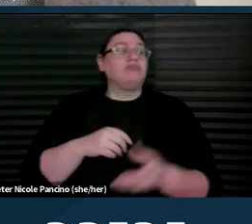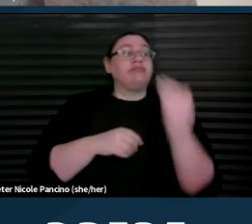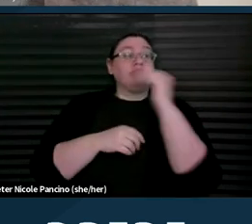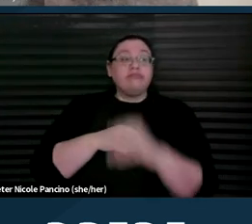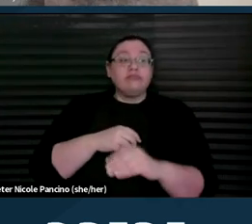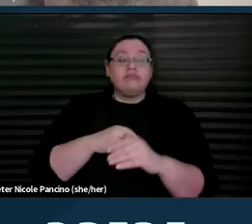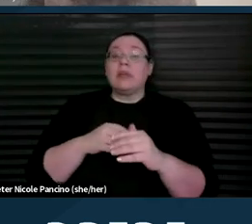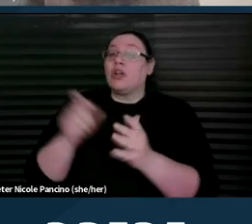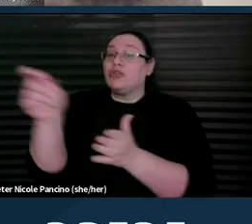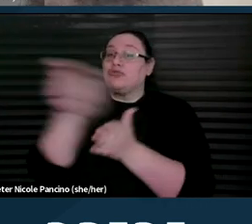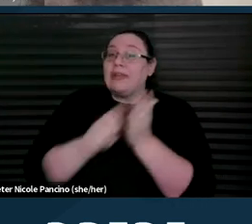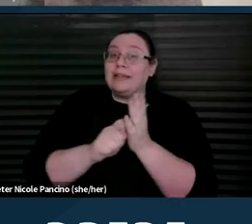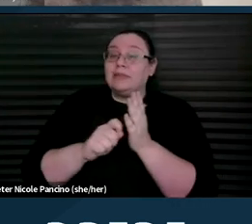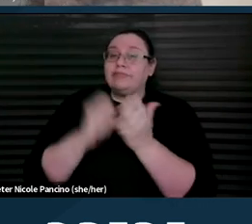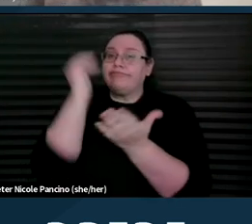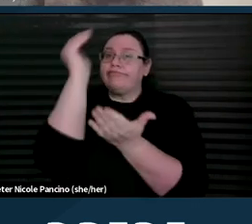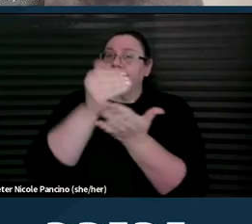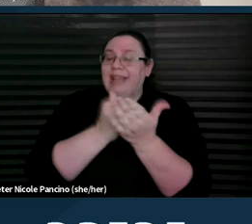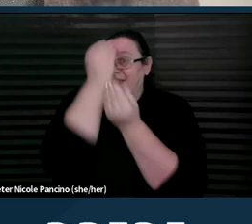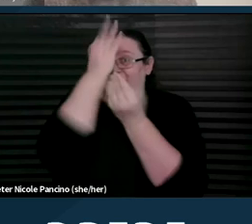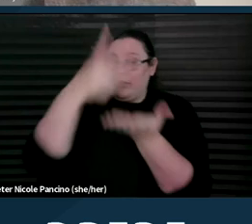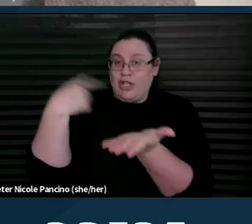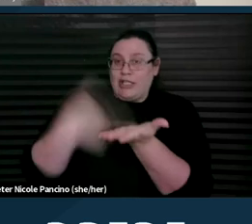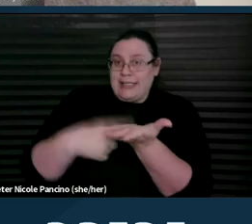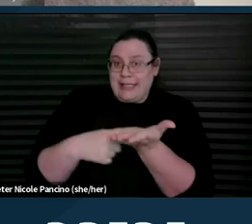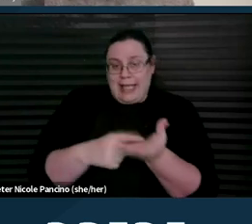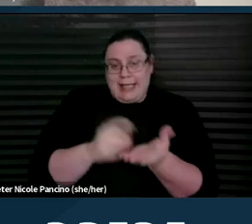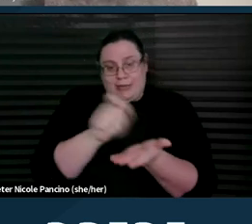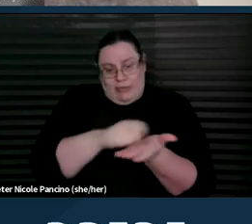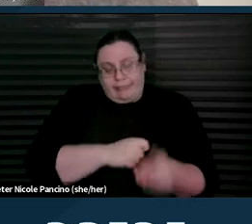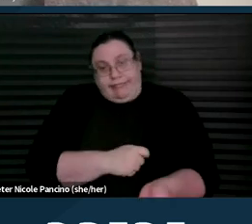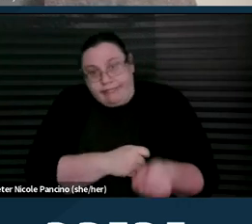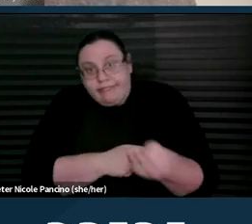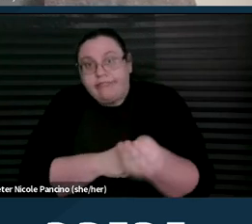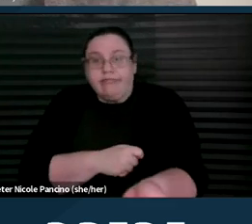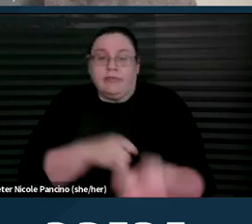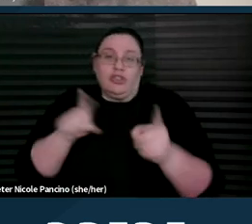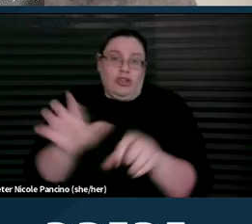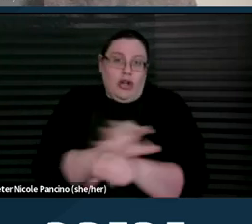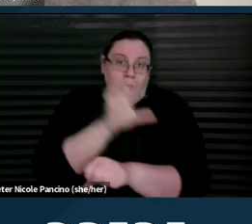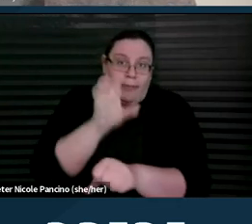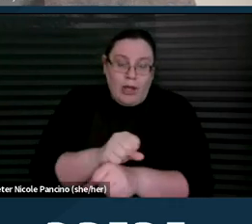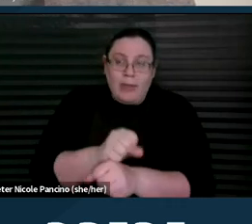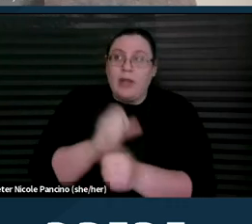of the information being discussed in the appointment to help the person understand.